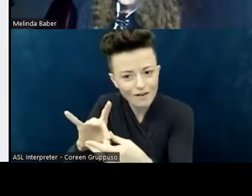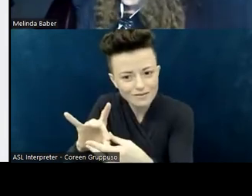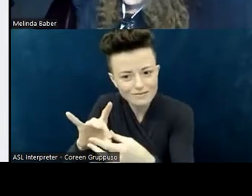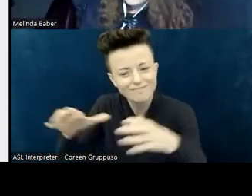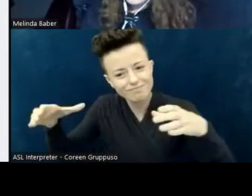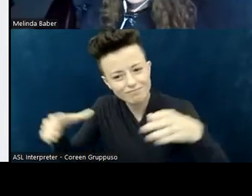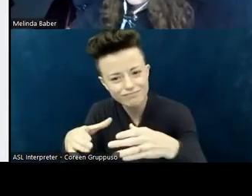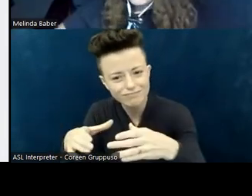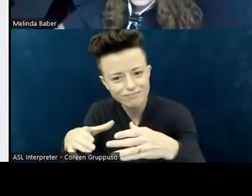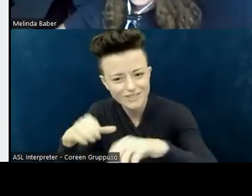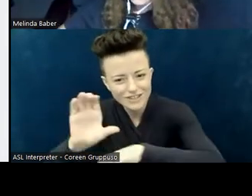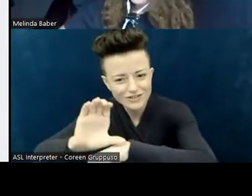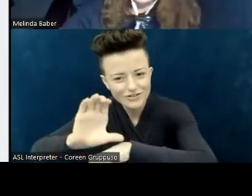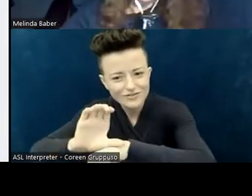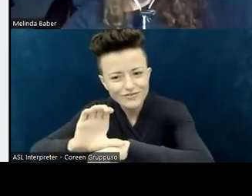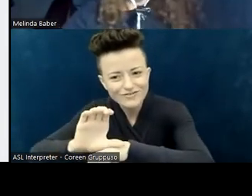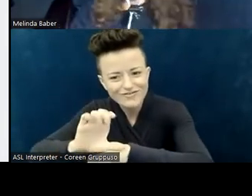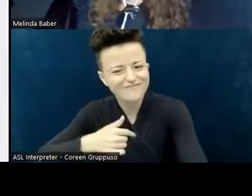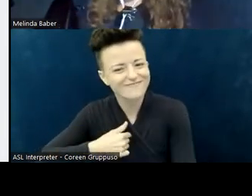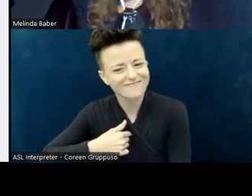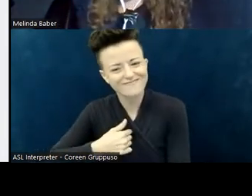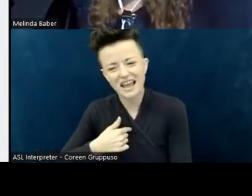I continue to celebrate that fact